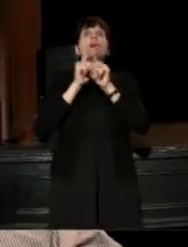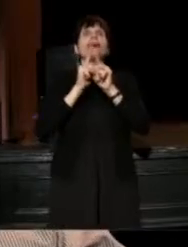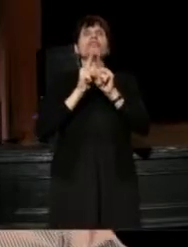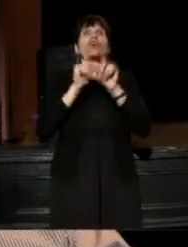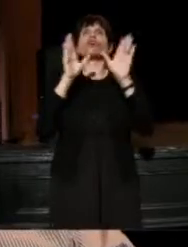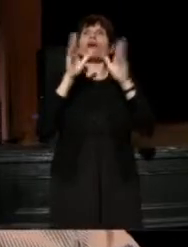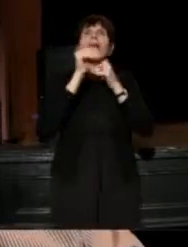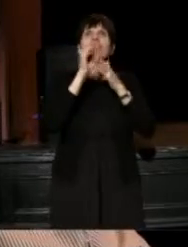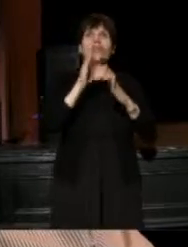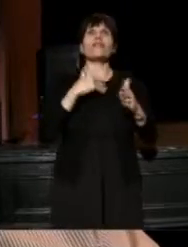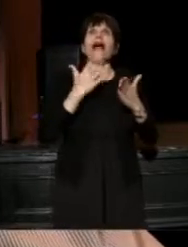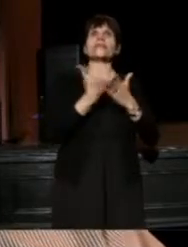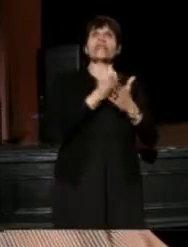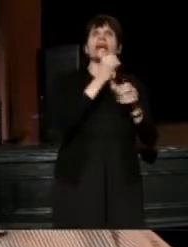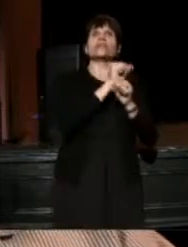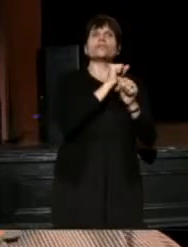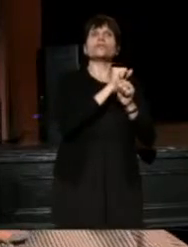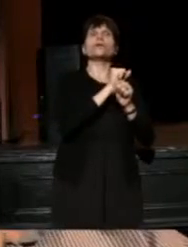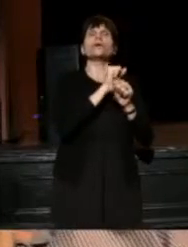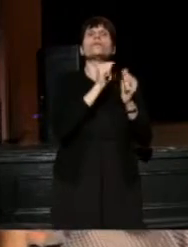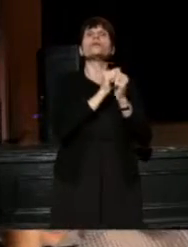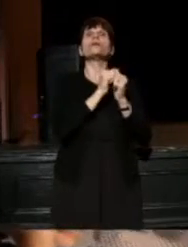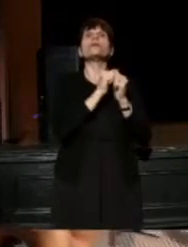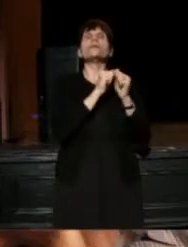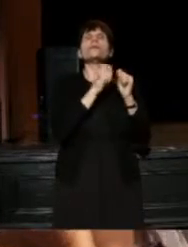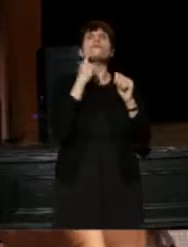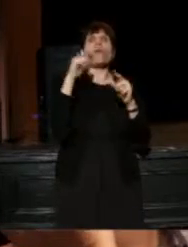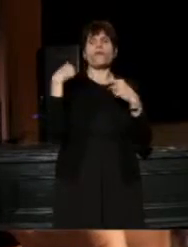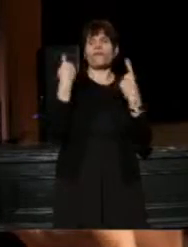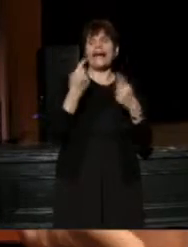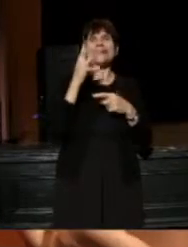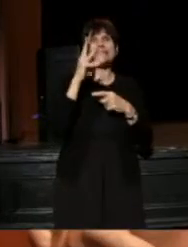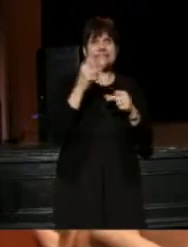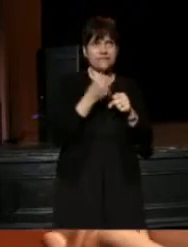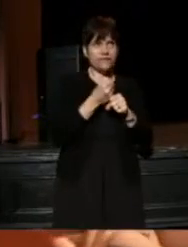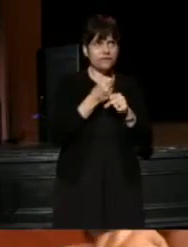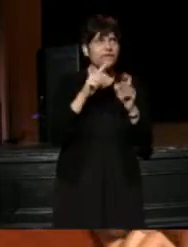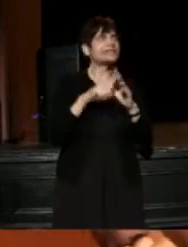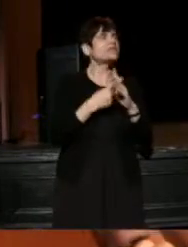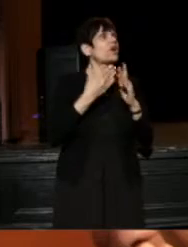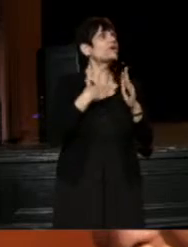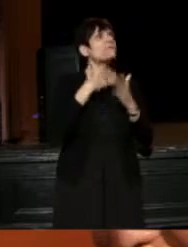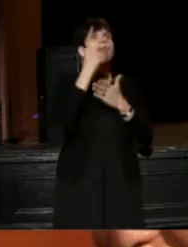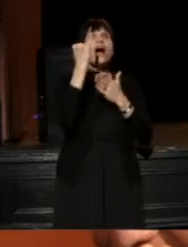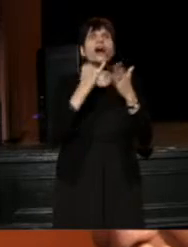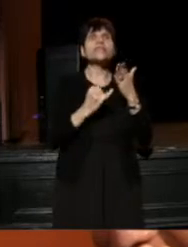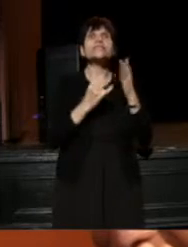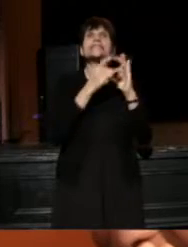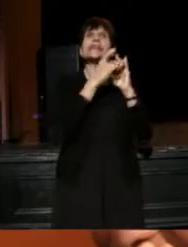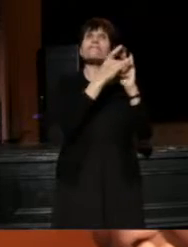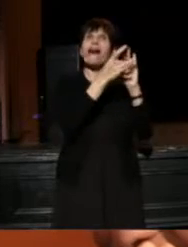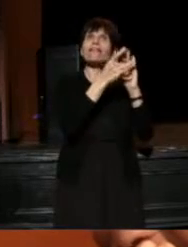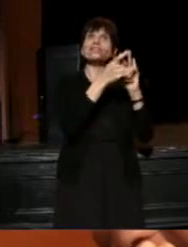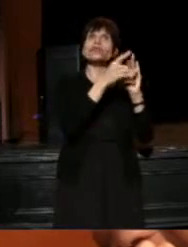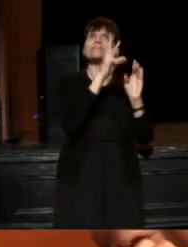that I had the chance to work with at Berkeley Rep for the last 6 years. When I started my artistic fellowship there, 6 years ago,